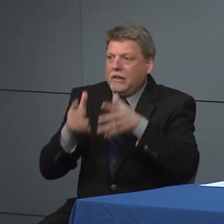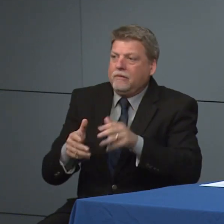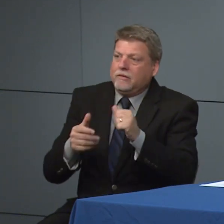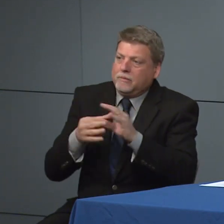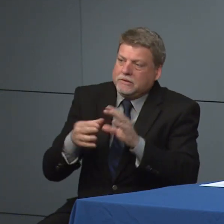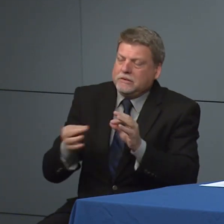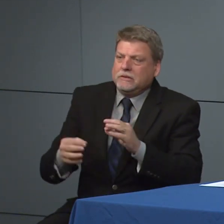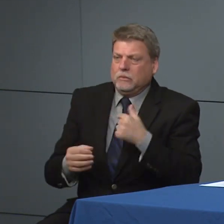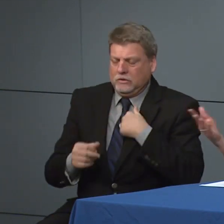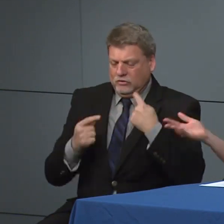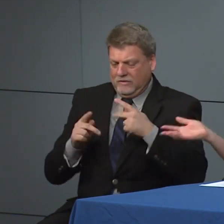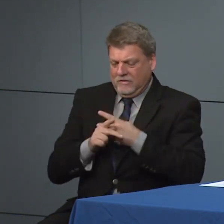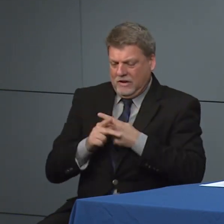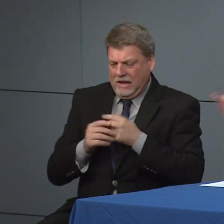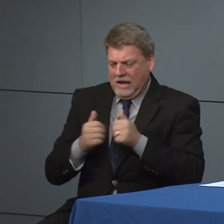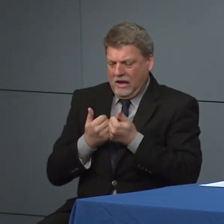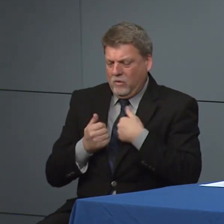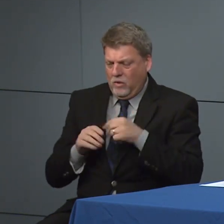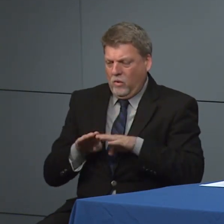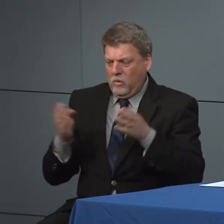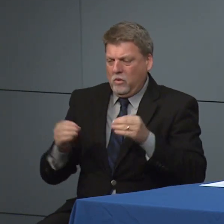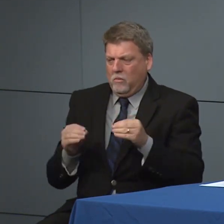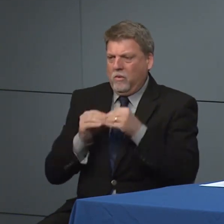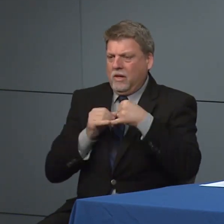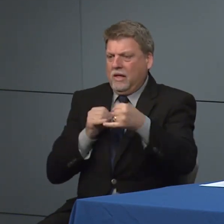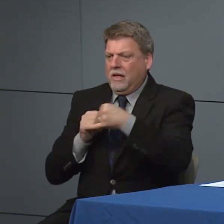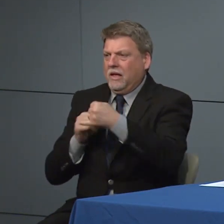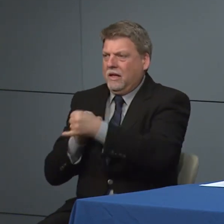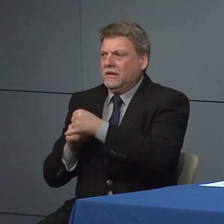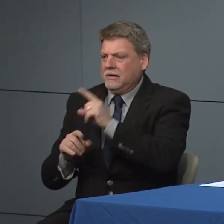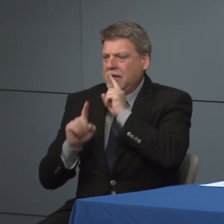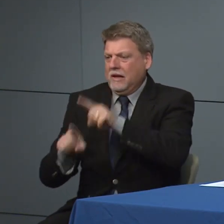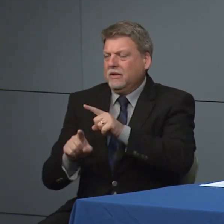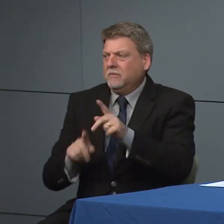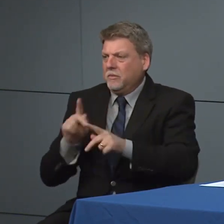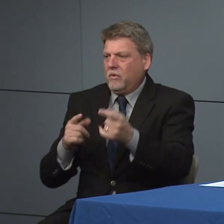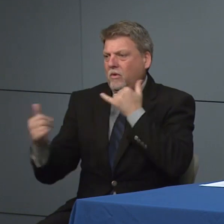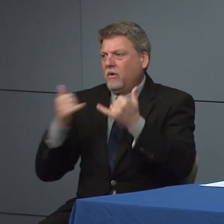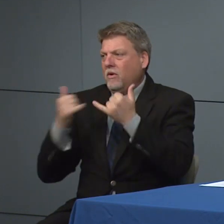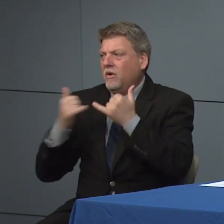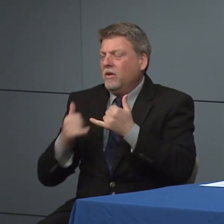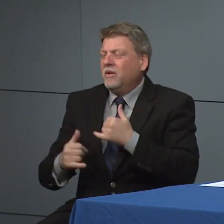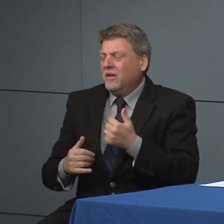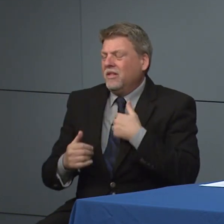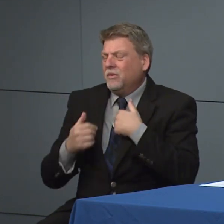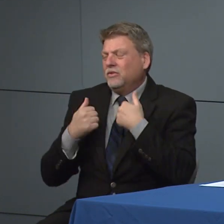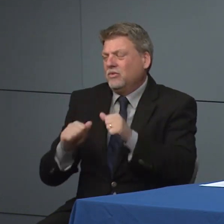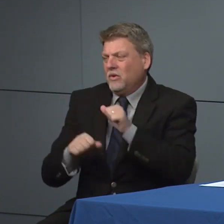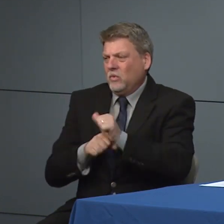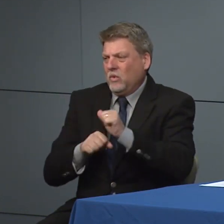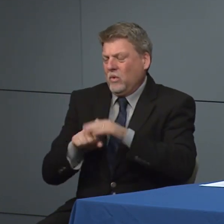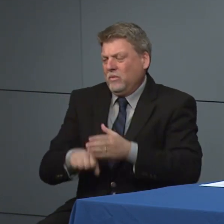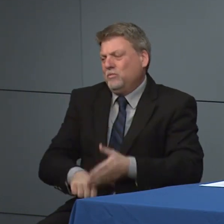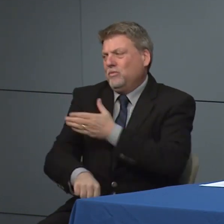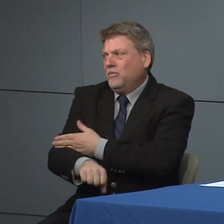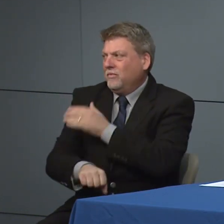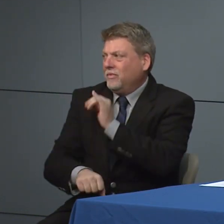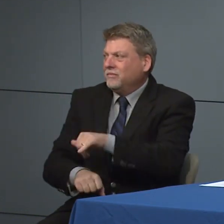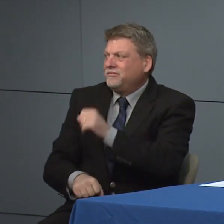we increase the ability to to receive those calls to be responsive to the needs of the North County and North Carolinian so that is something that we're working on and we've